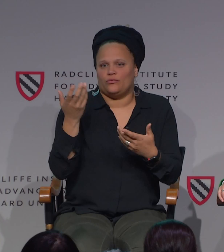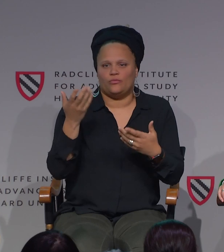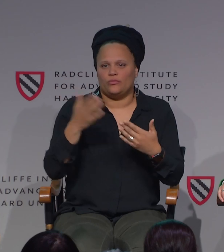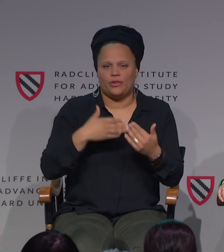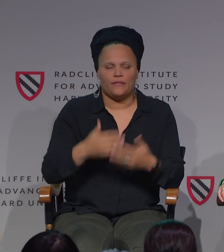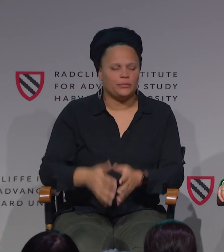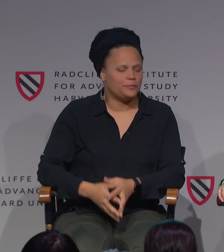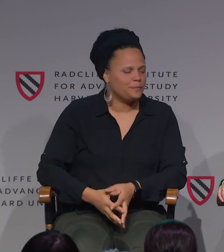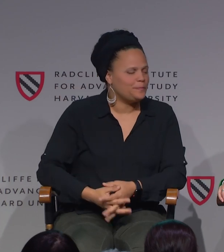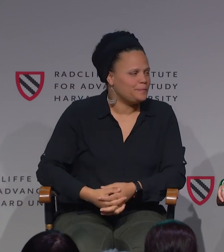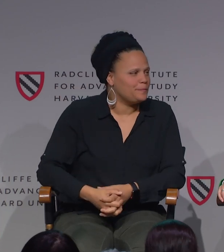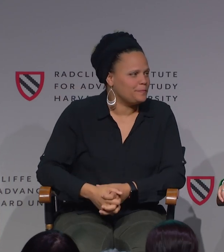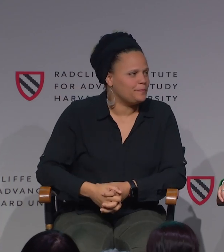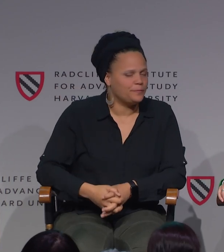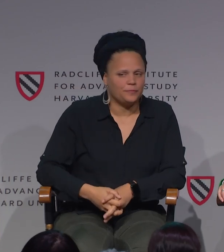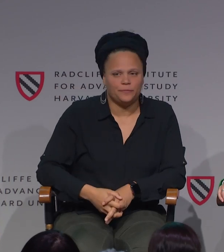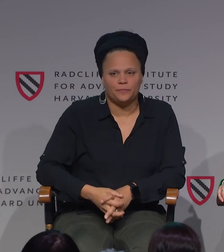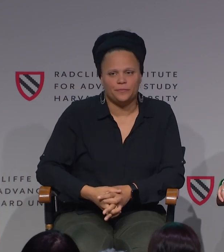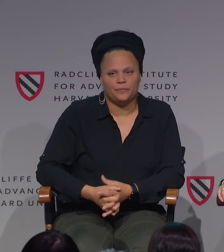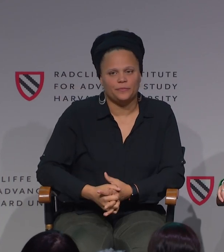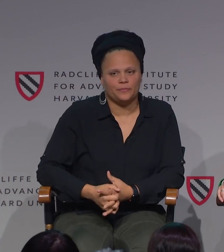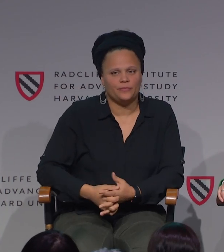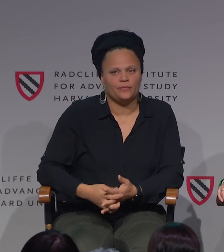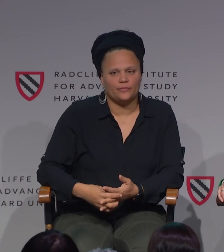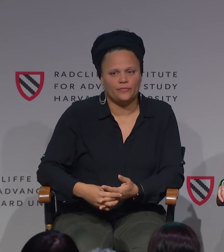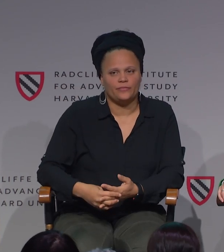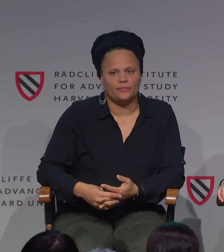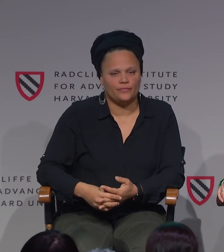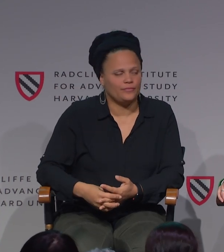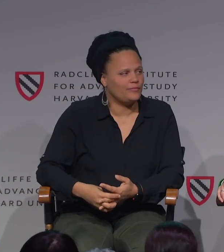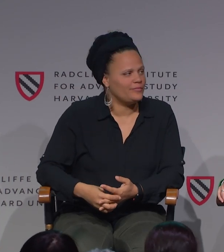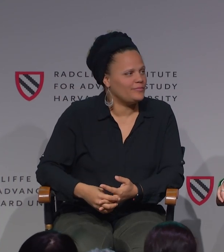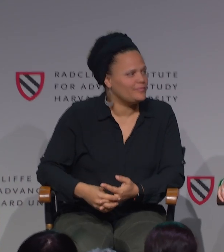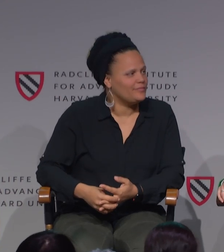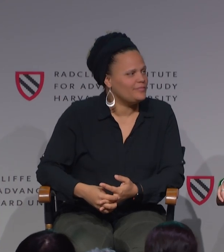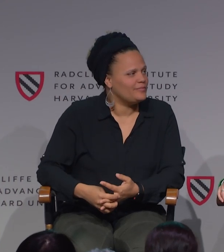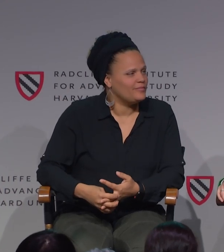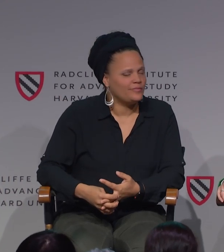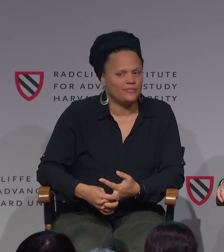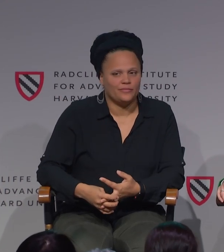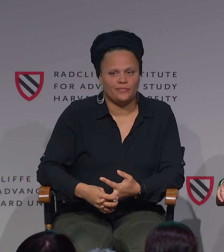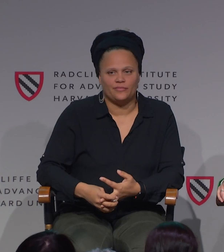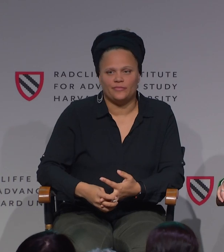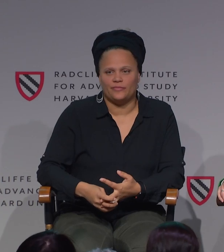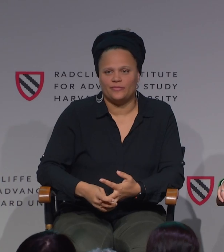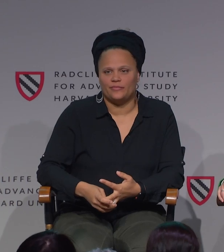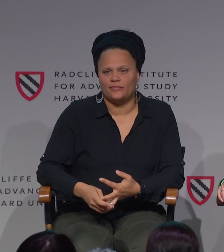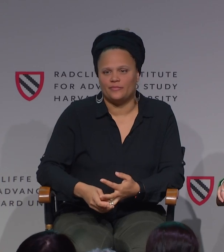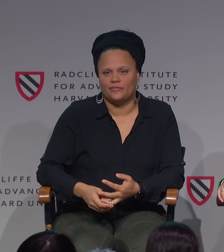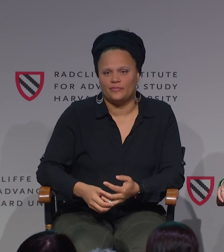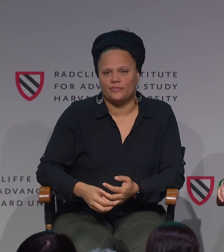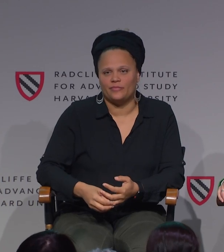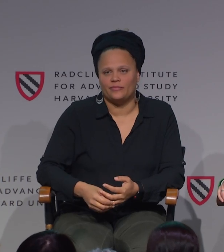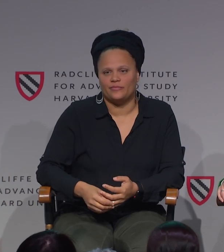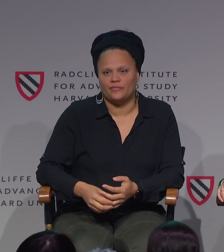a presentation formally in an academic setting or what have you. A friend who's deaf was telling me about other deaf professionals she